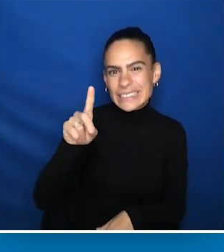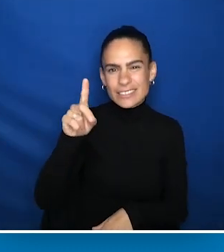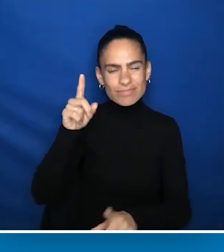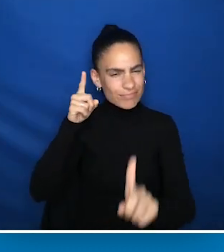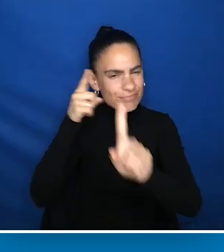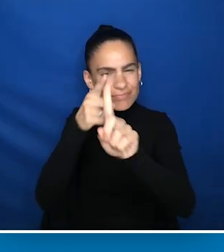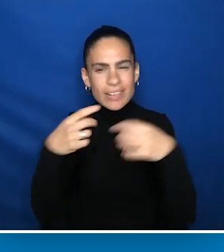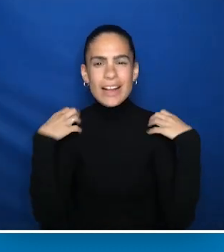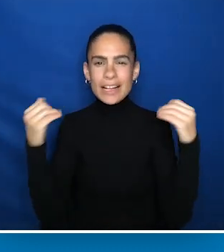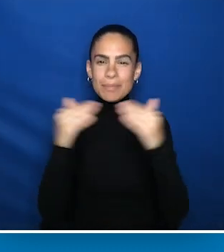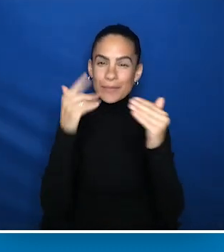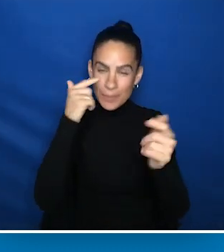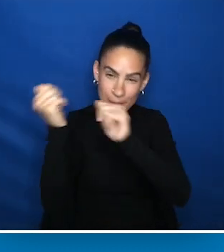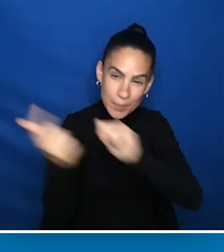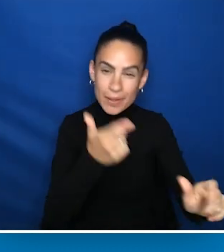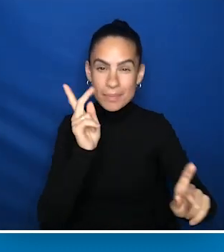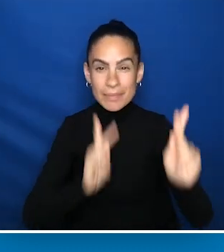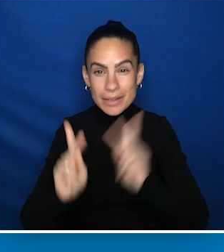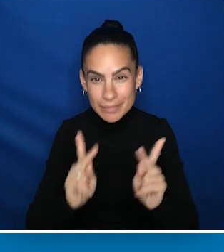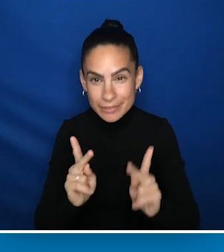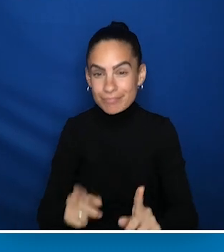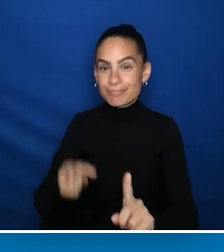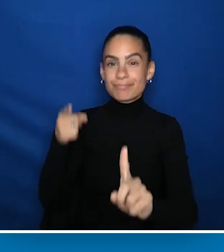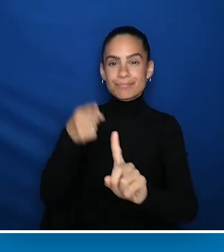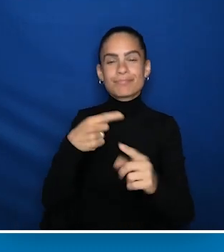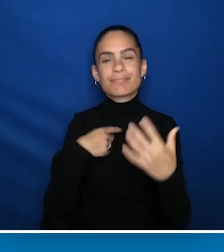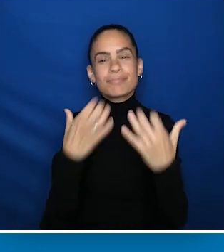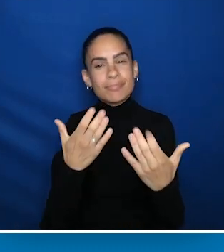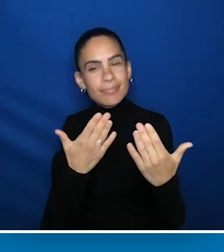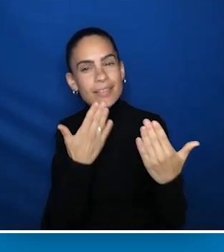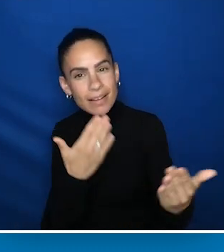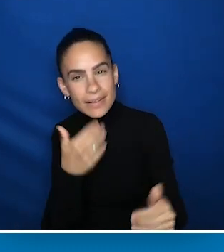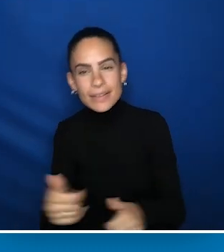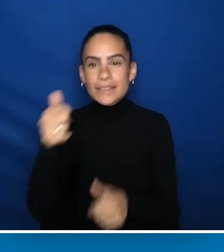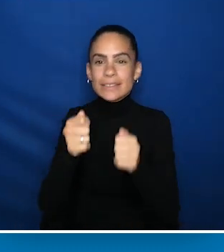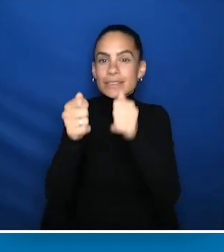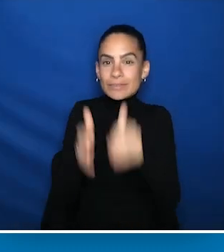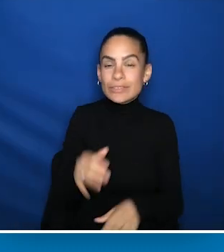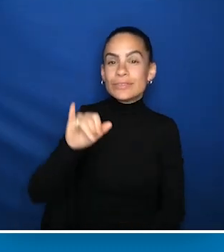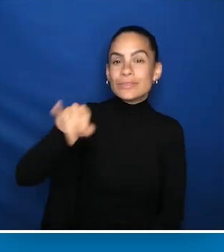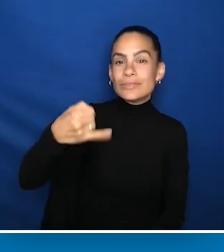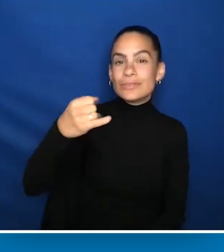toward health equity for all people. In closing, I'd like to particularly thank AUCD Executive Director,